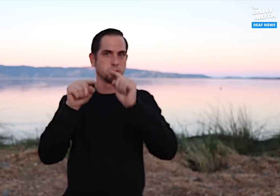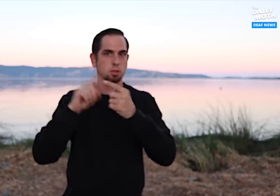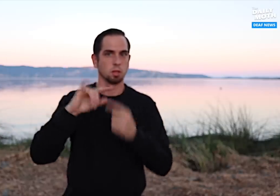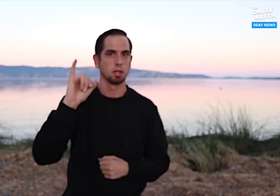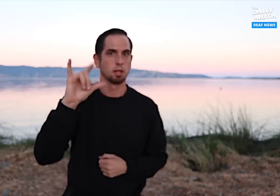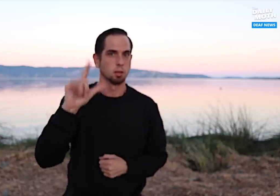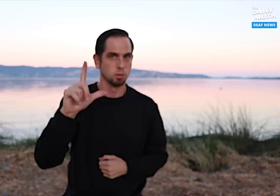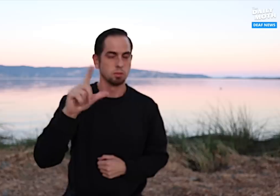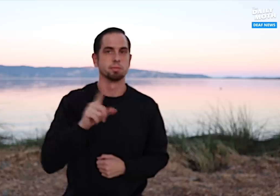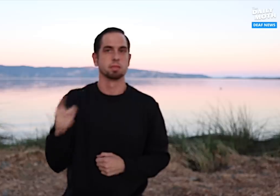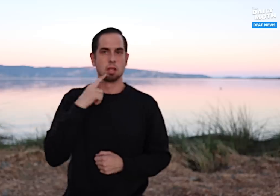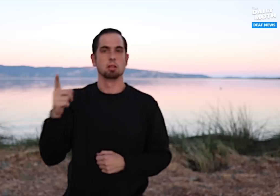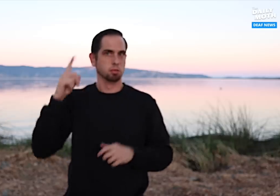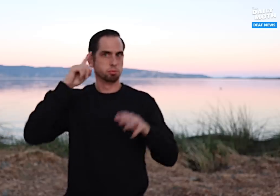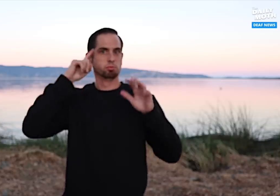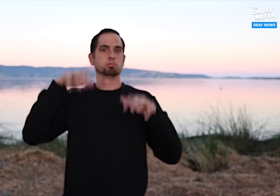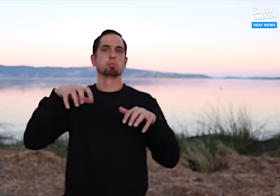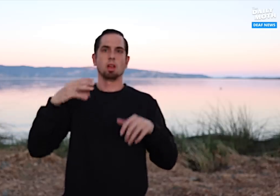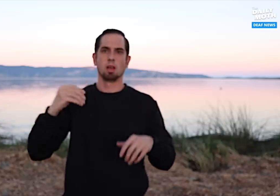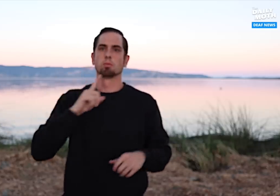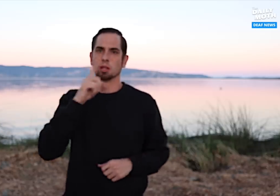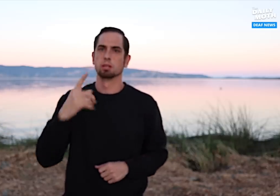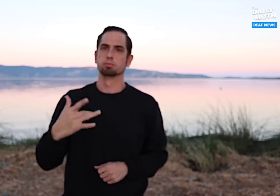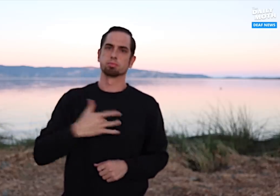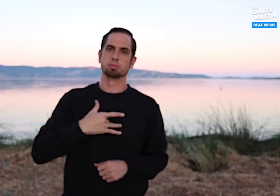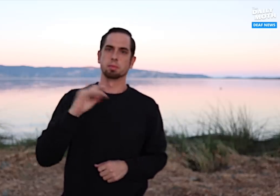to Illinois and that she was stunned and moved that